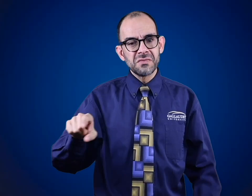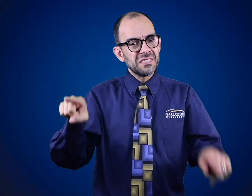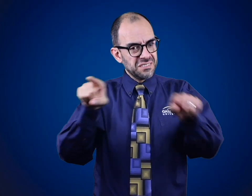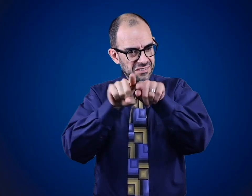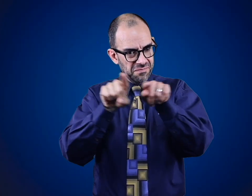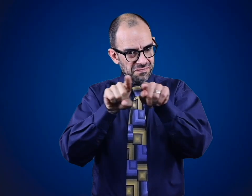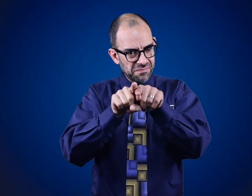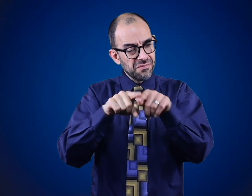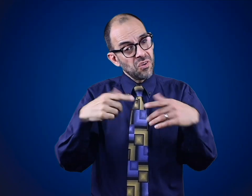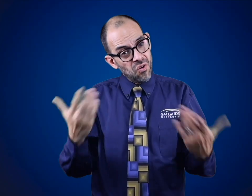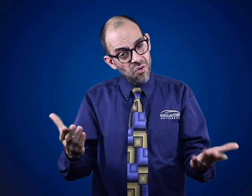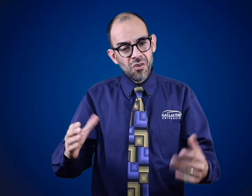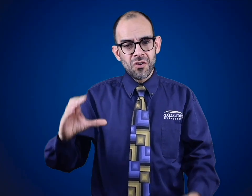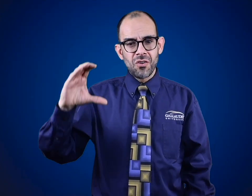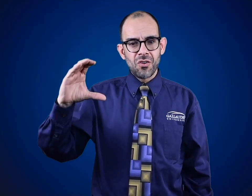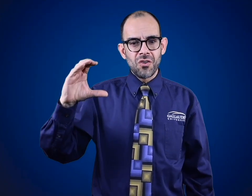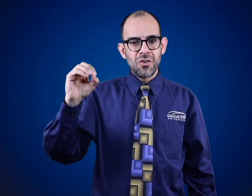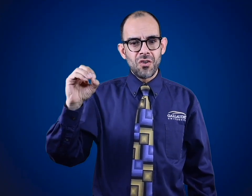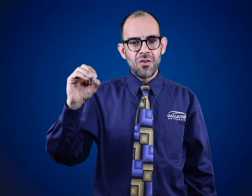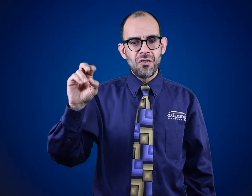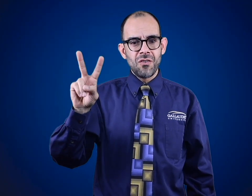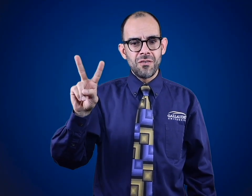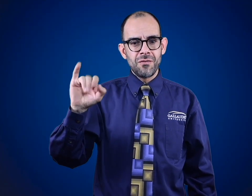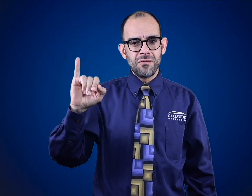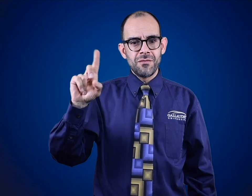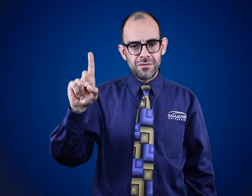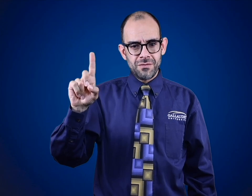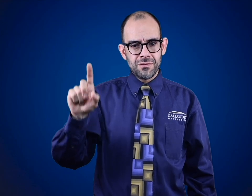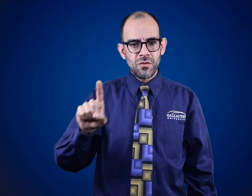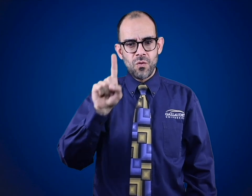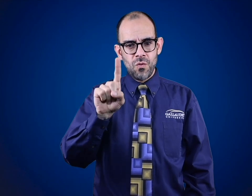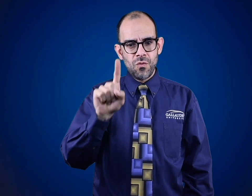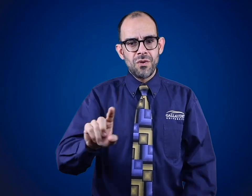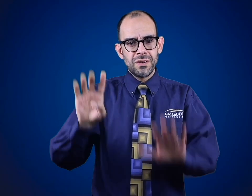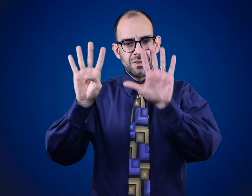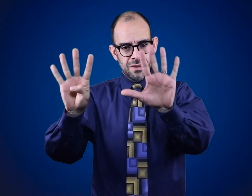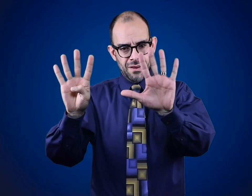It is also called COVID-19.